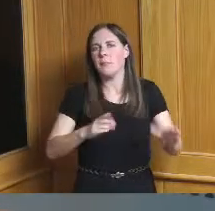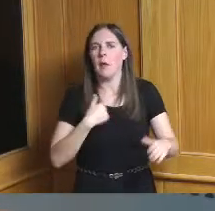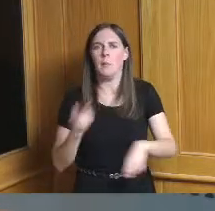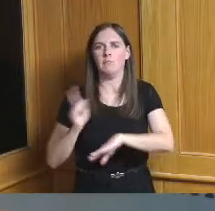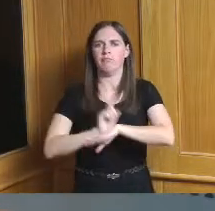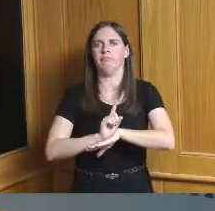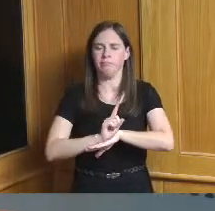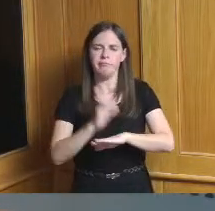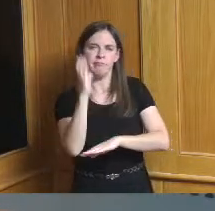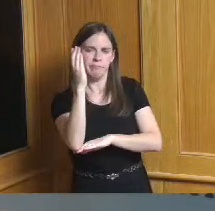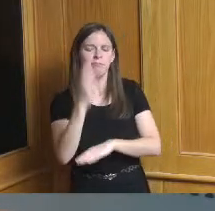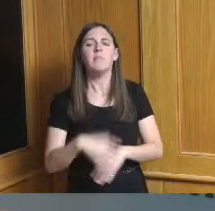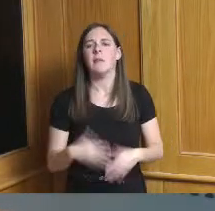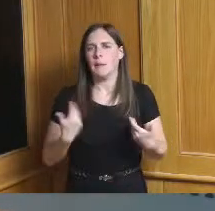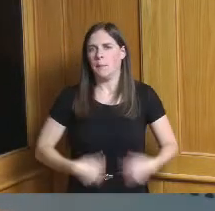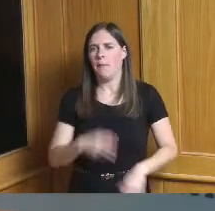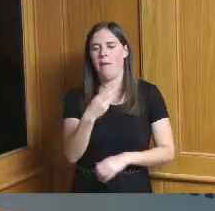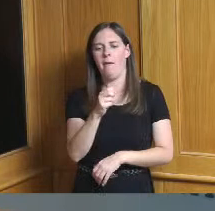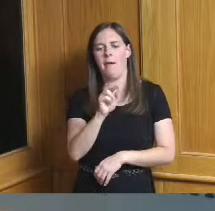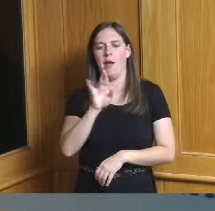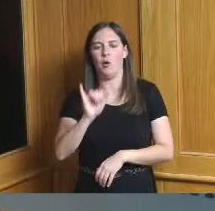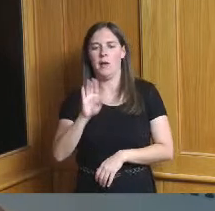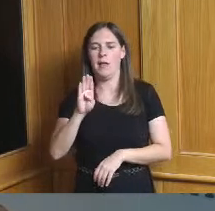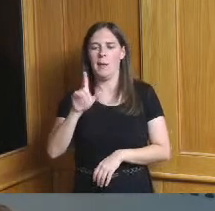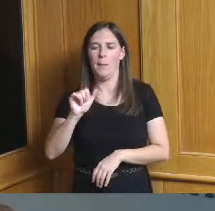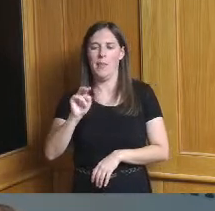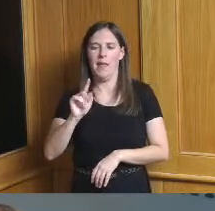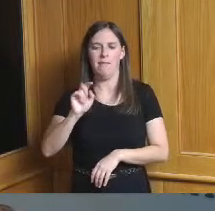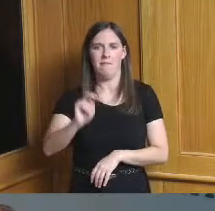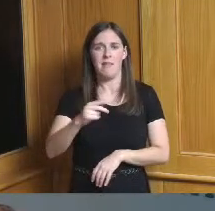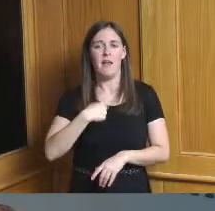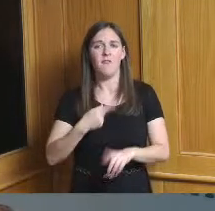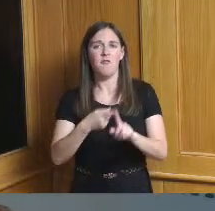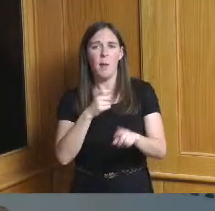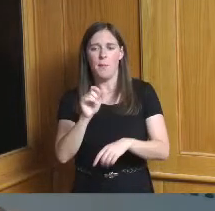as you mentioned my name is Harry Blanton I'm with HCDC the county's economic development office